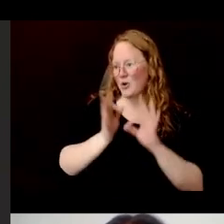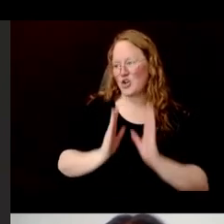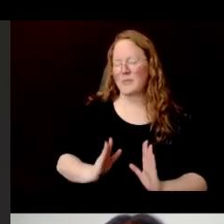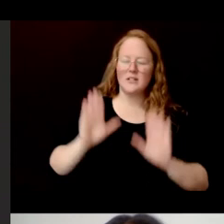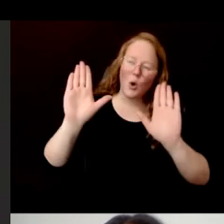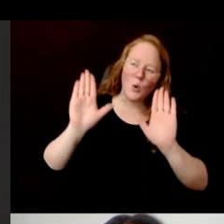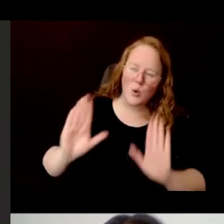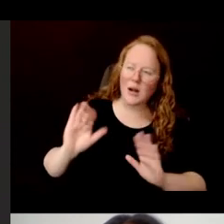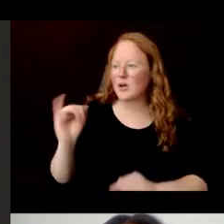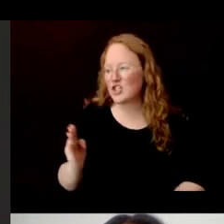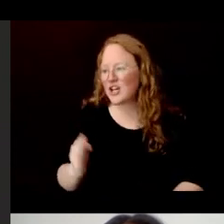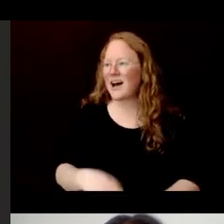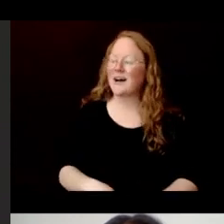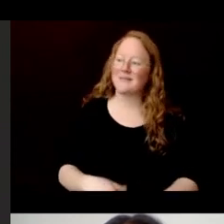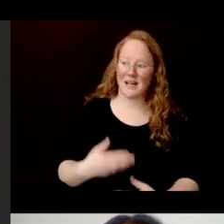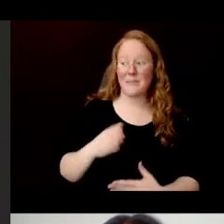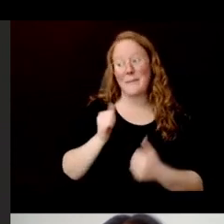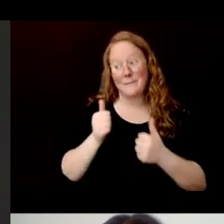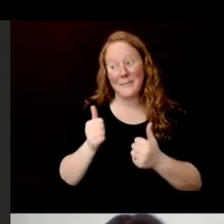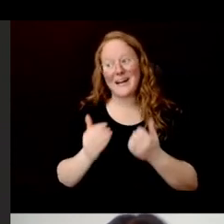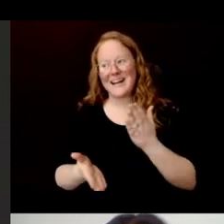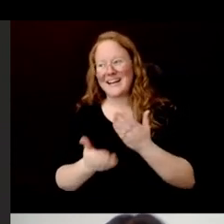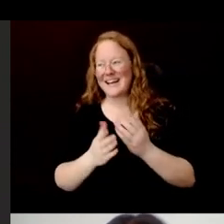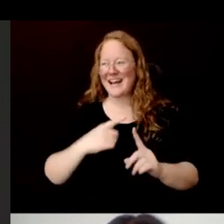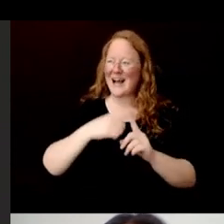You've been getting compliments, Chelsea, so you should know that.